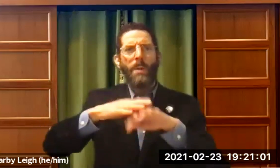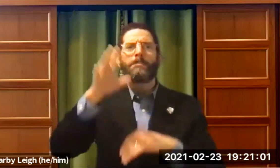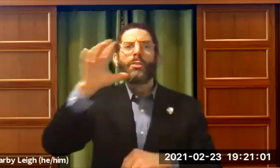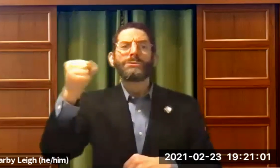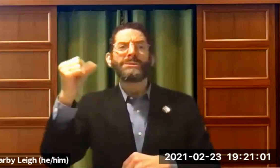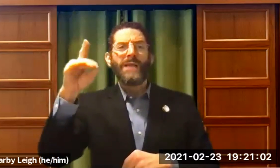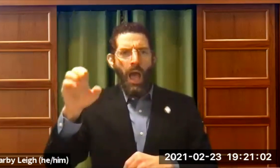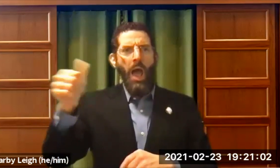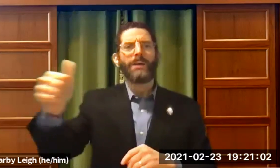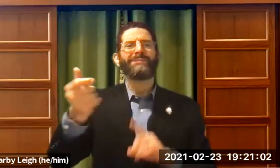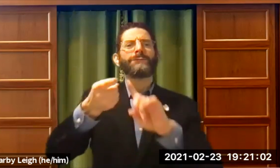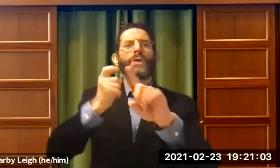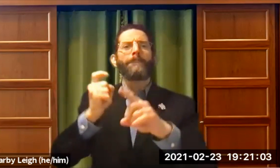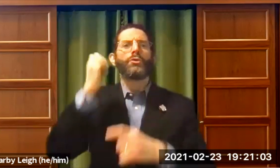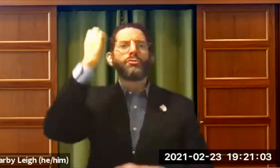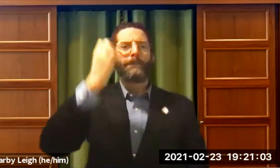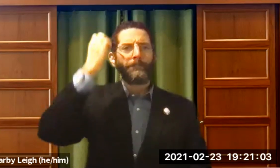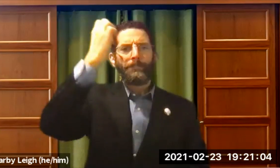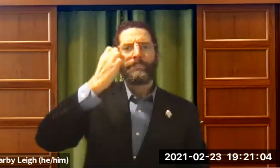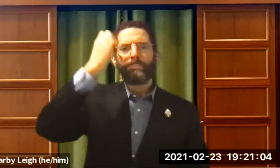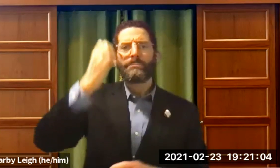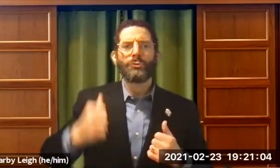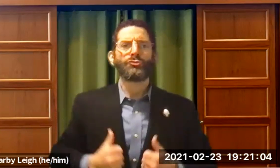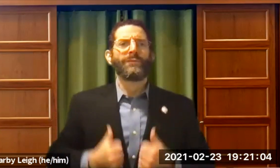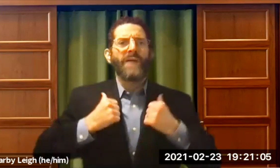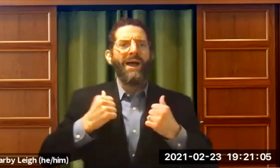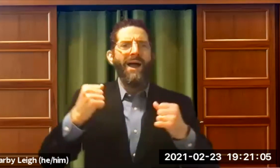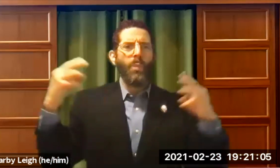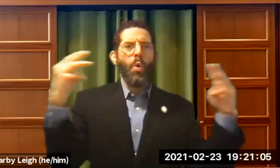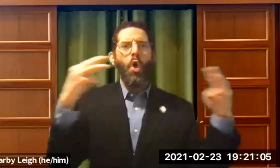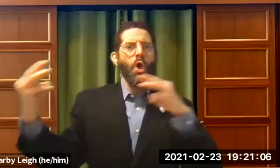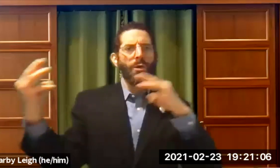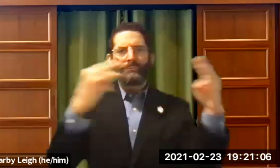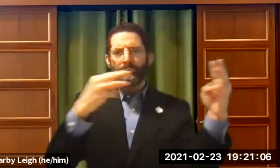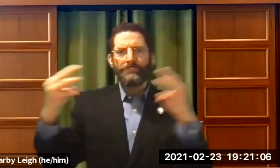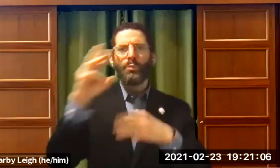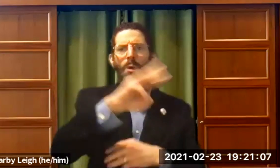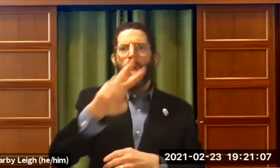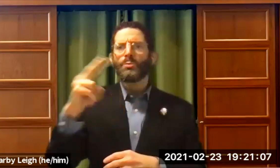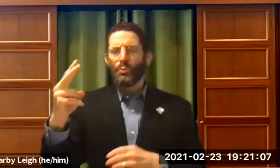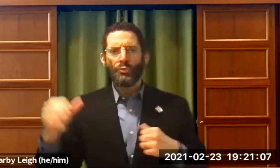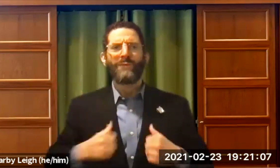, my grandparents on my mother's side were from Europe . They survived the war, ward wore